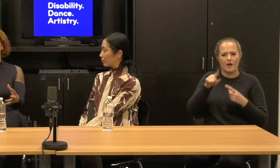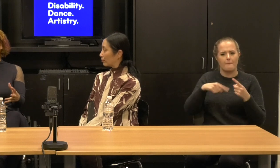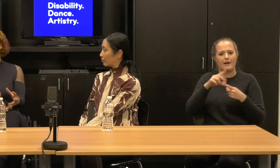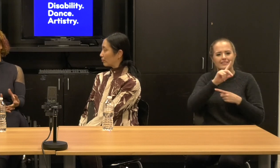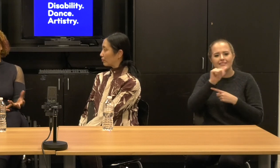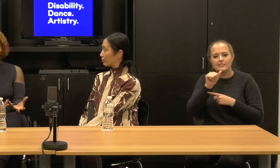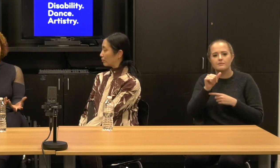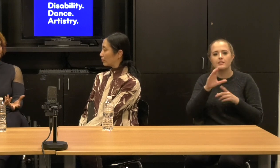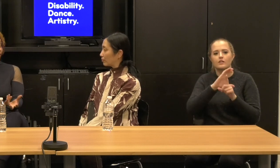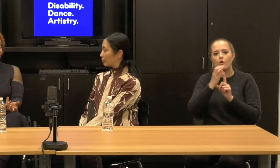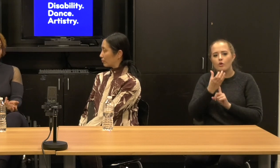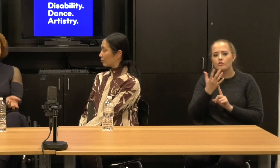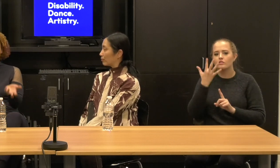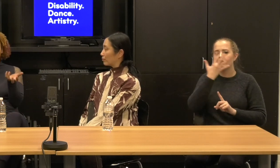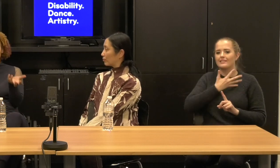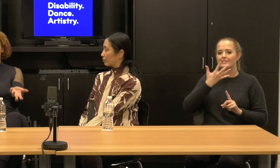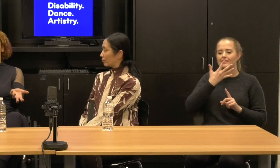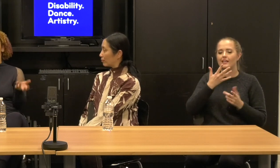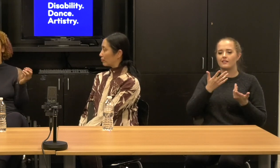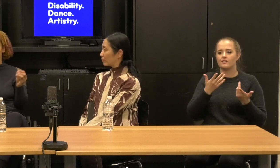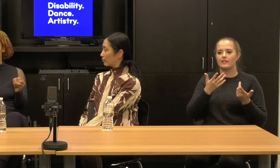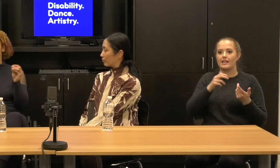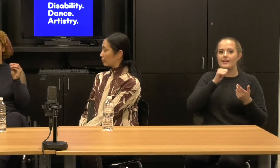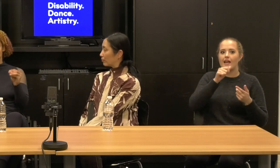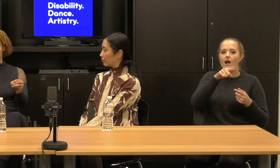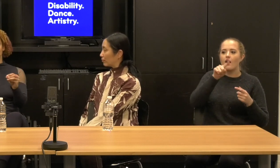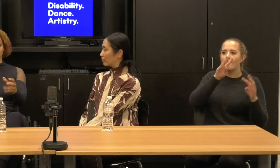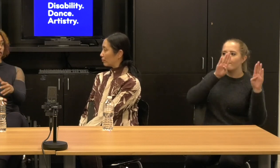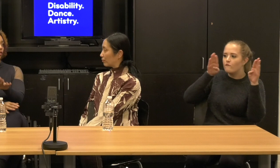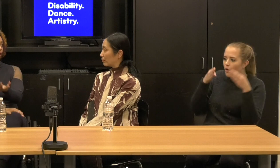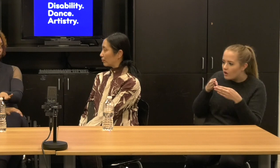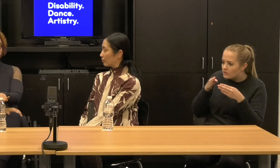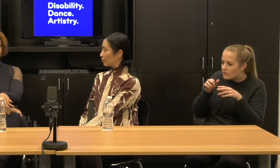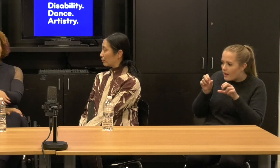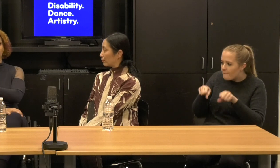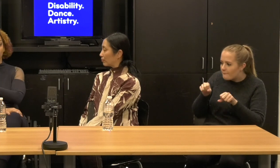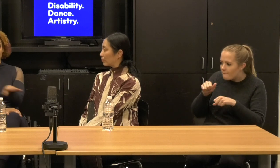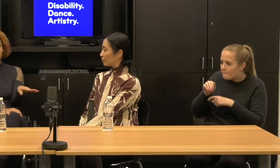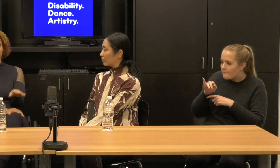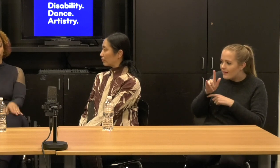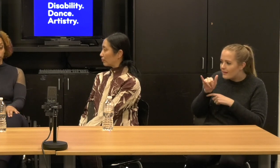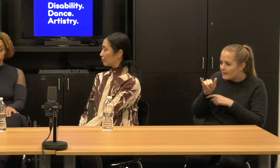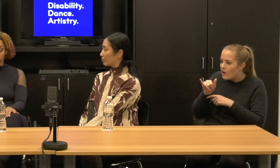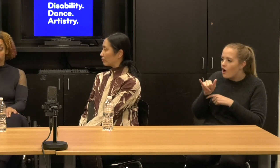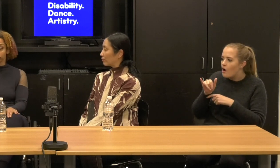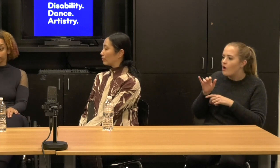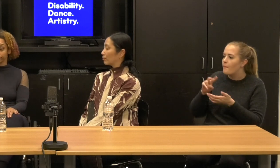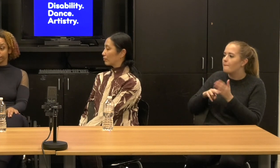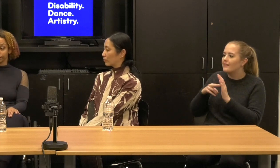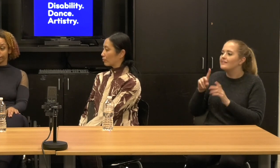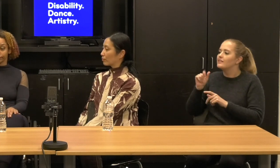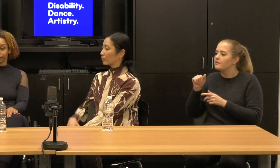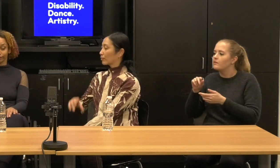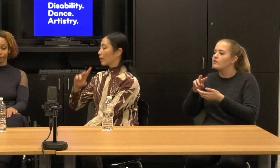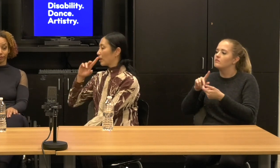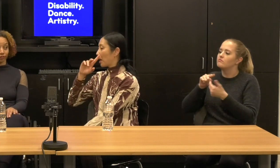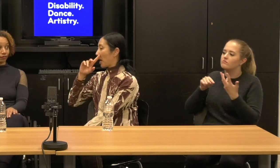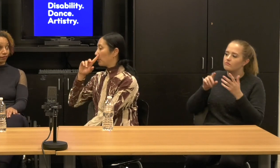My own inability or ability will shortchange the artistry every time. Right.